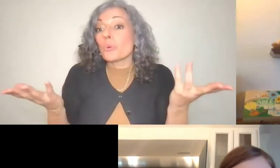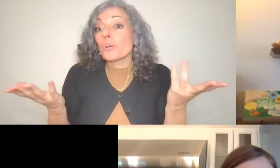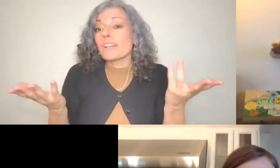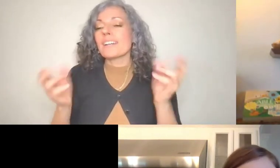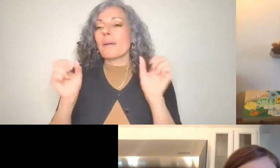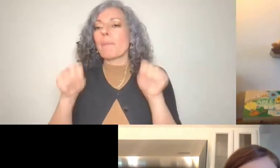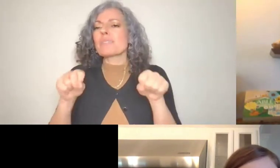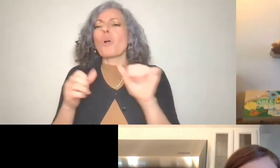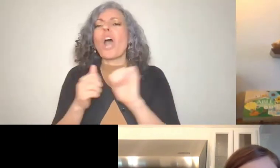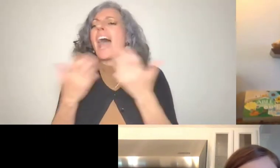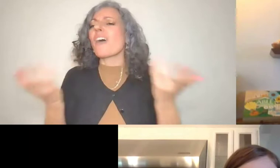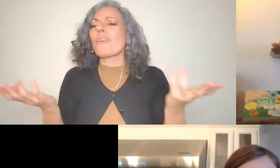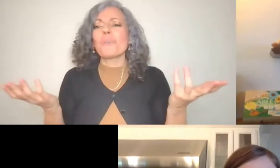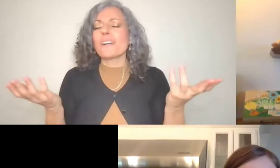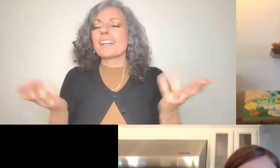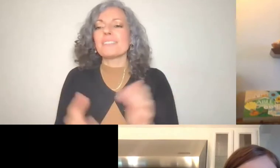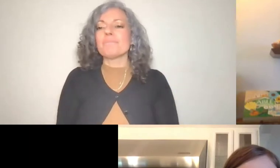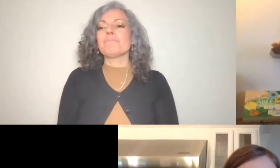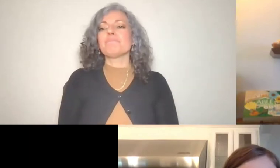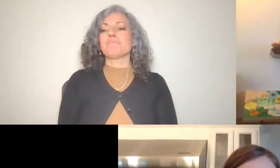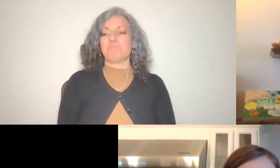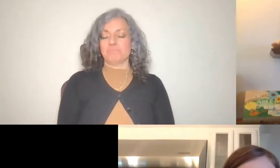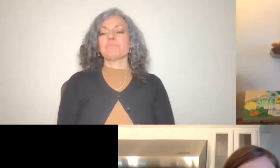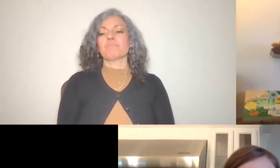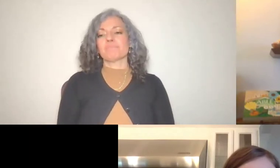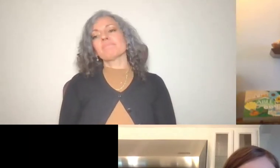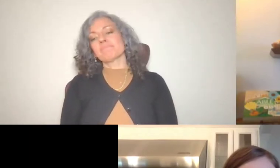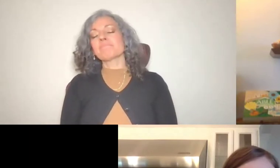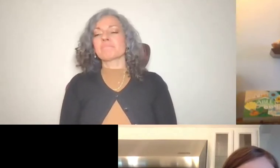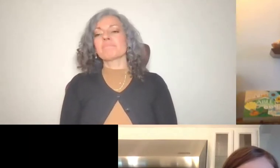so, I mean, if